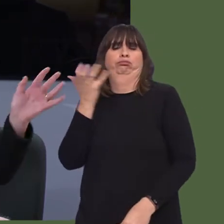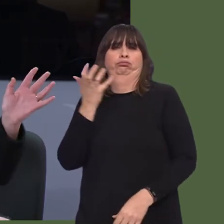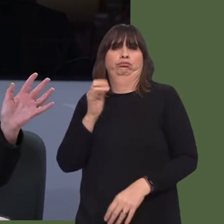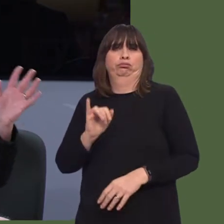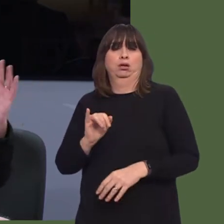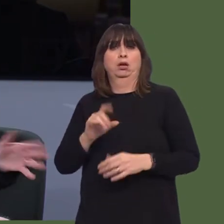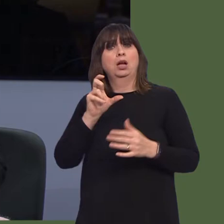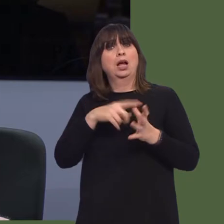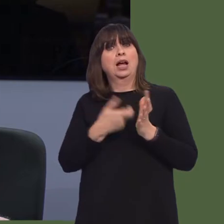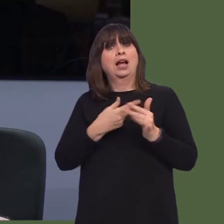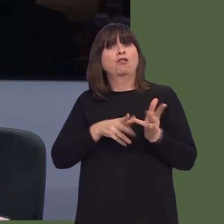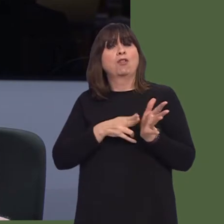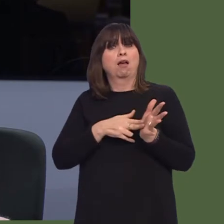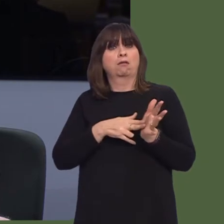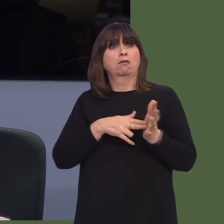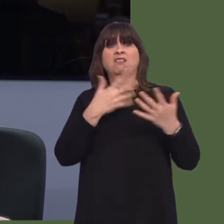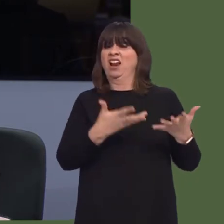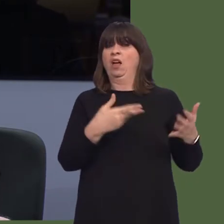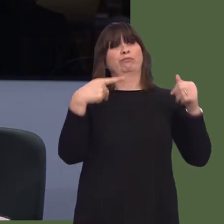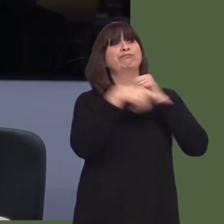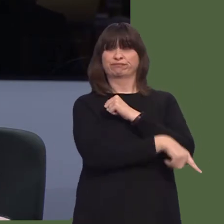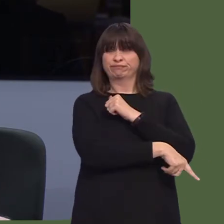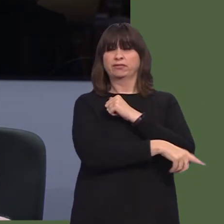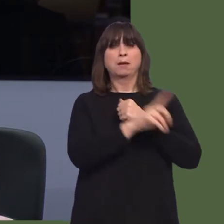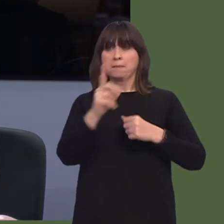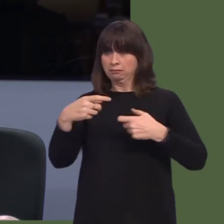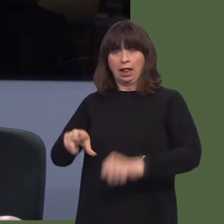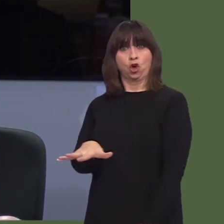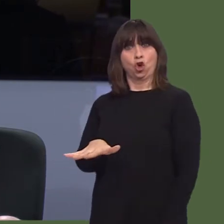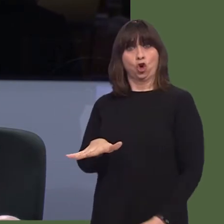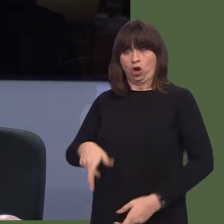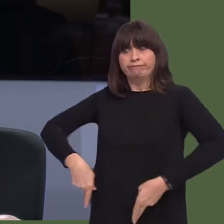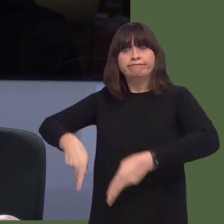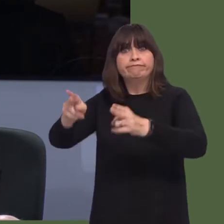Transport for Wales, what protection is going to be given to small firms who are now left,